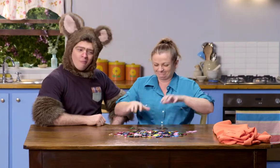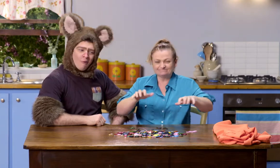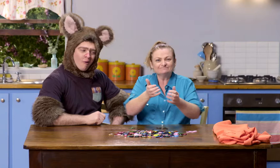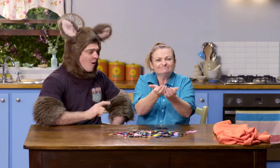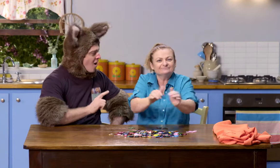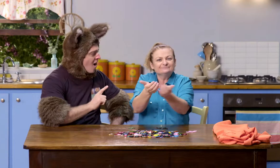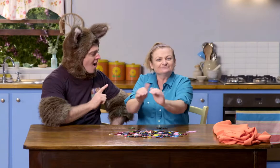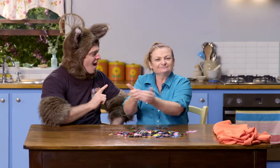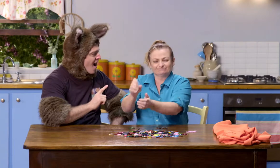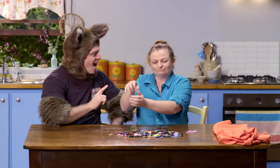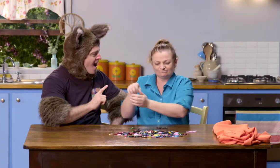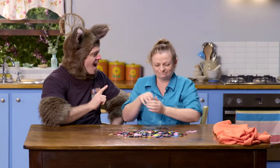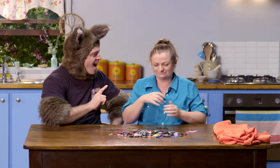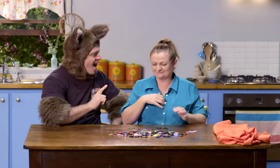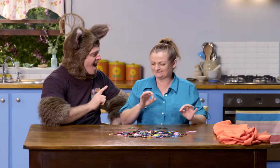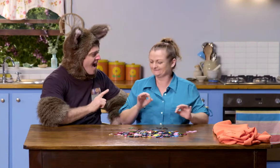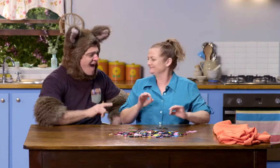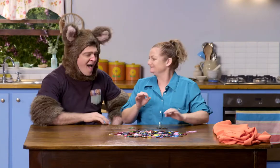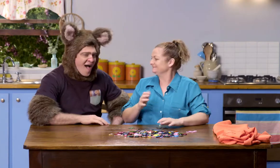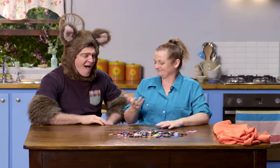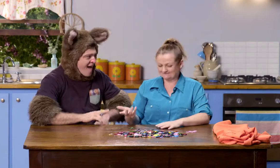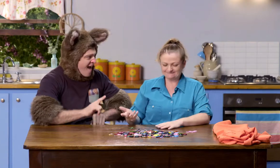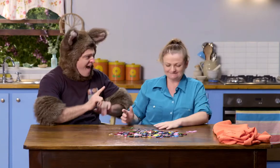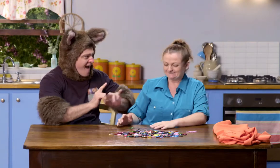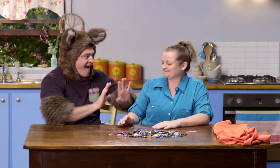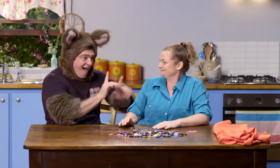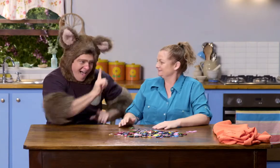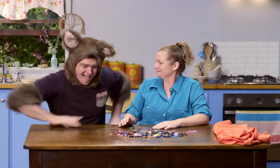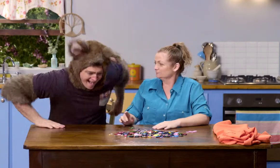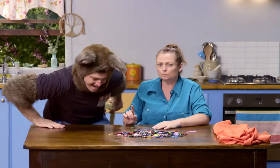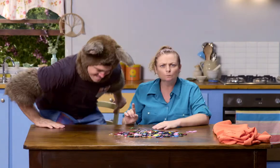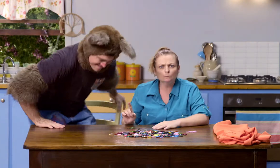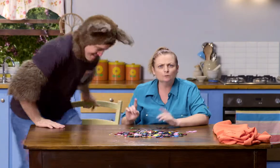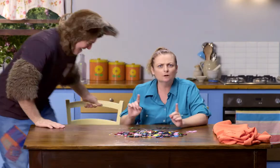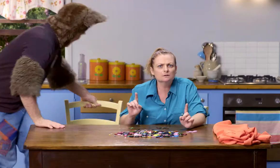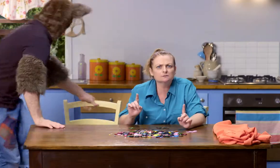I need to sort them into separate little containers, don't I? Oh! Hold on, Sally!